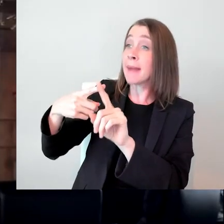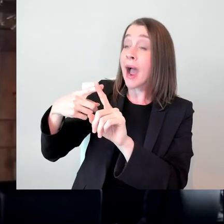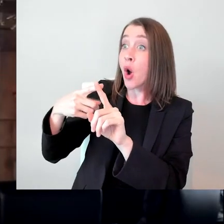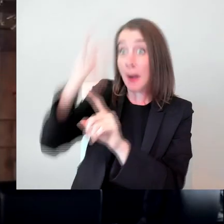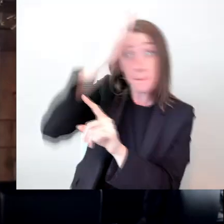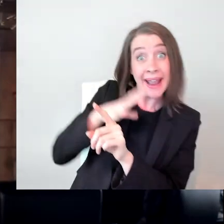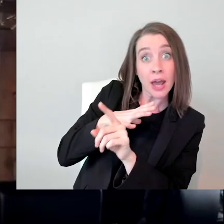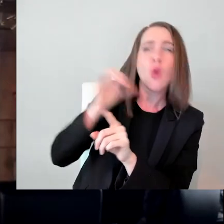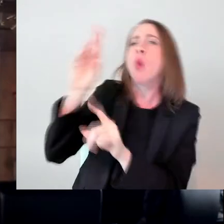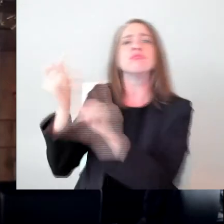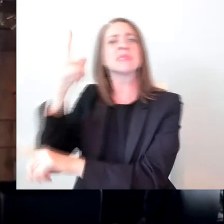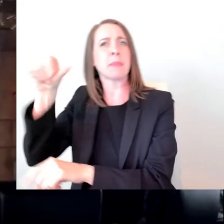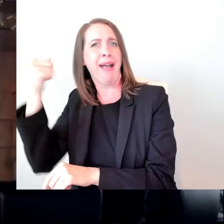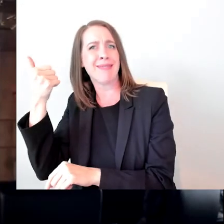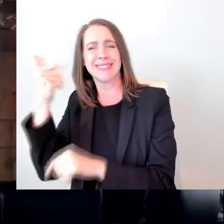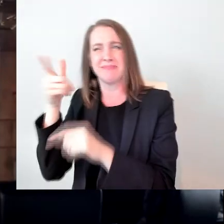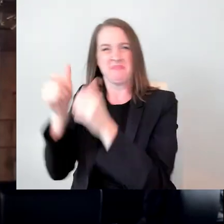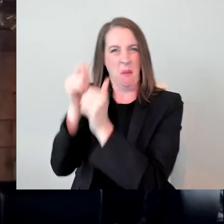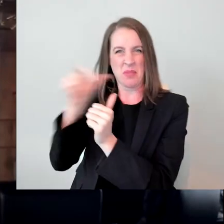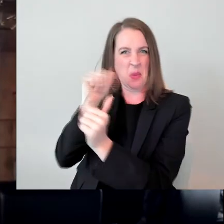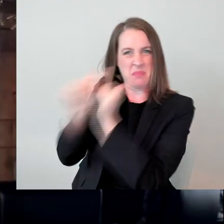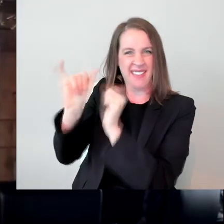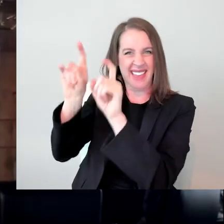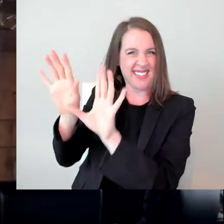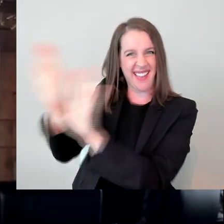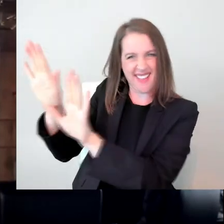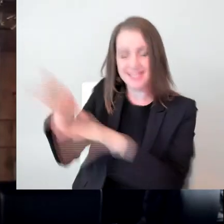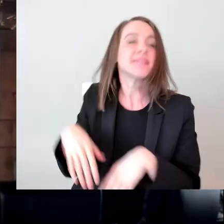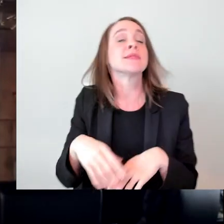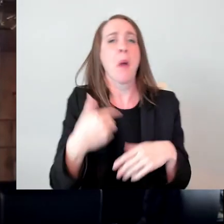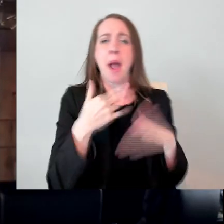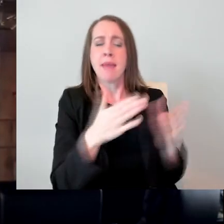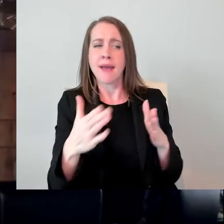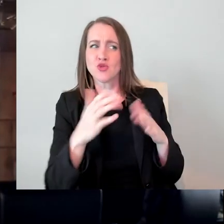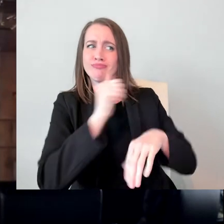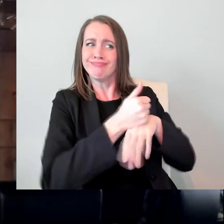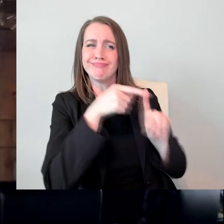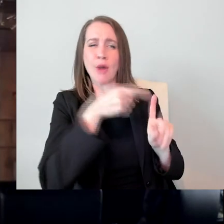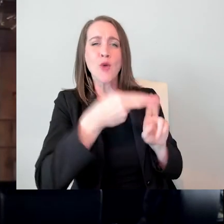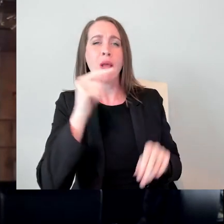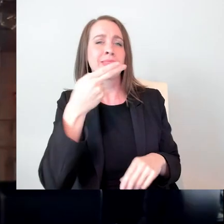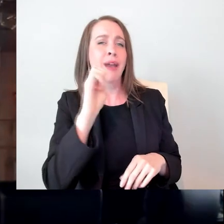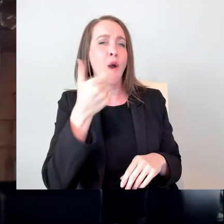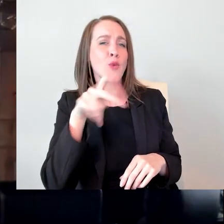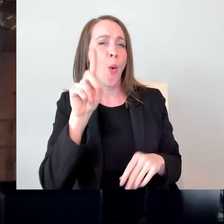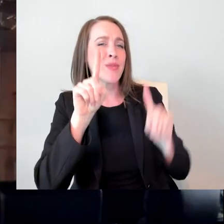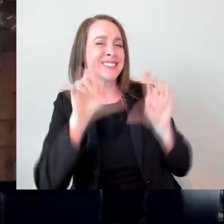Is there a character with a disability in this fictional story that is three-dimensional and not